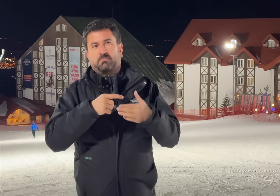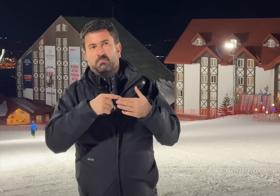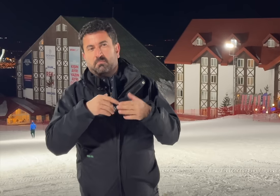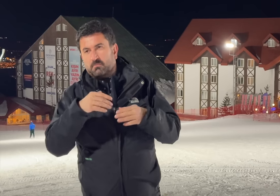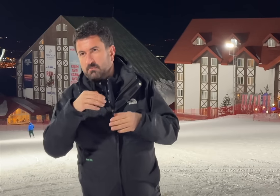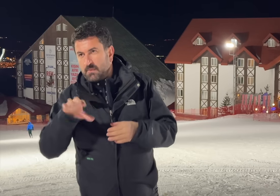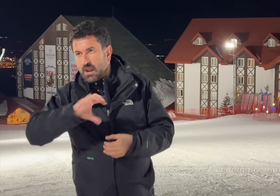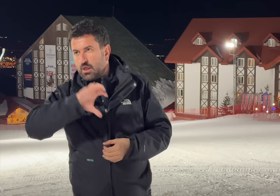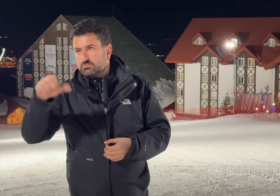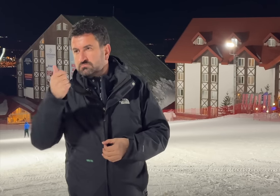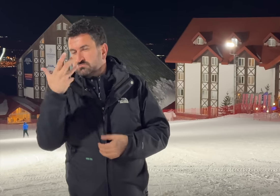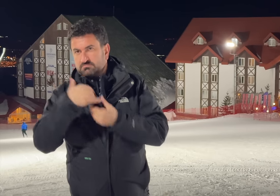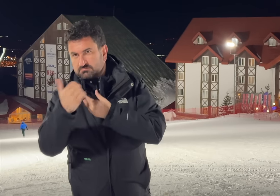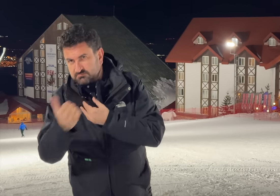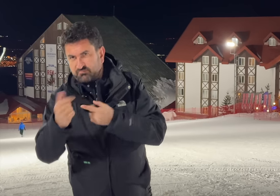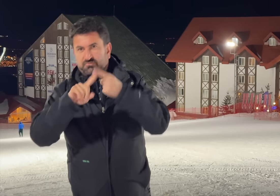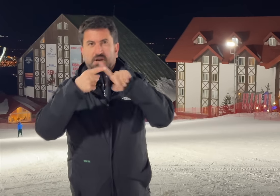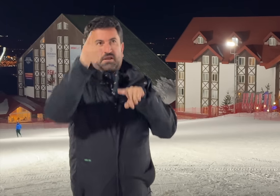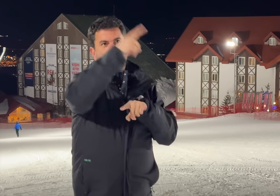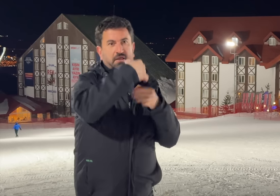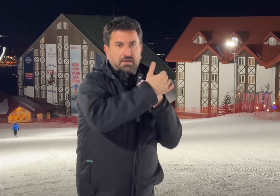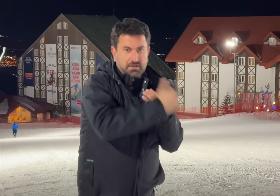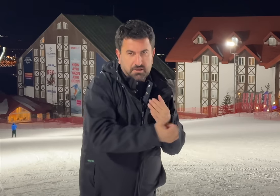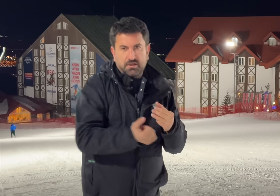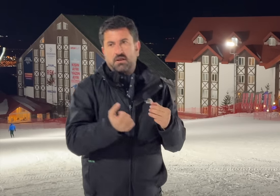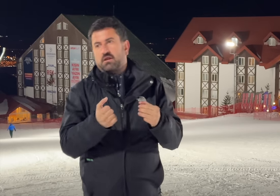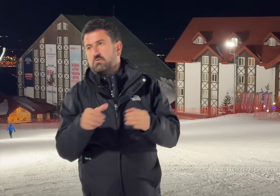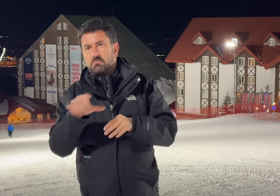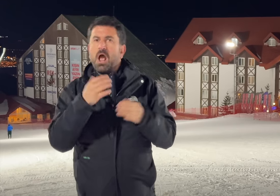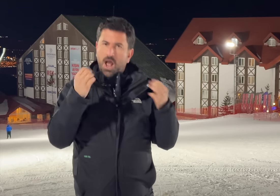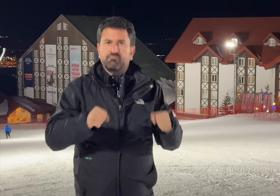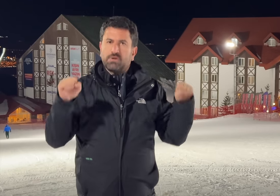This resulted in having several countries withdrawing.